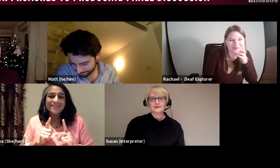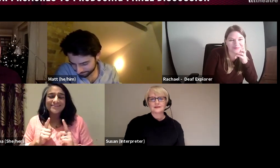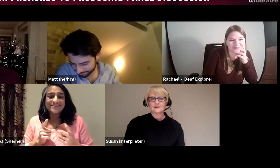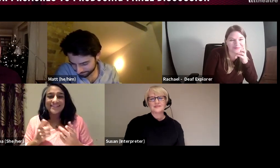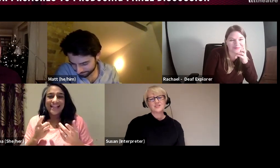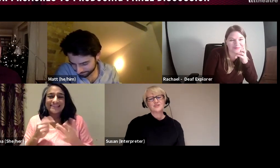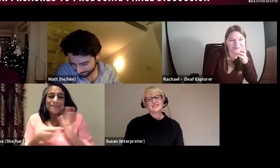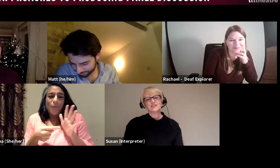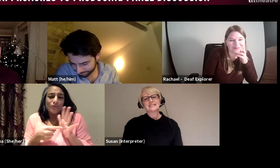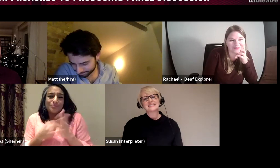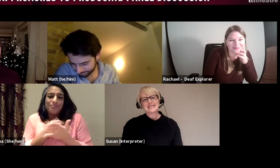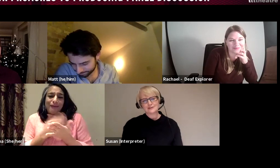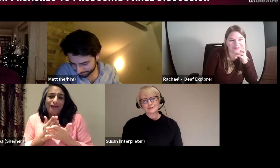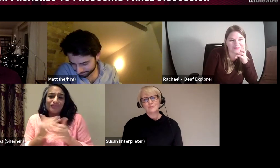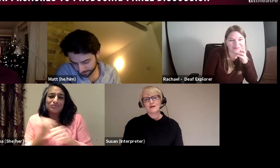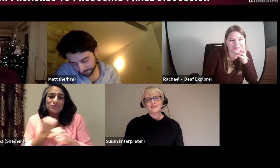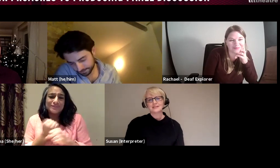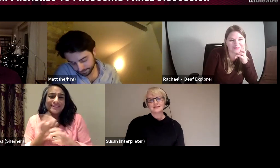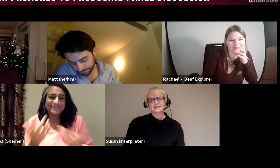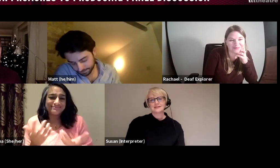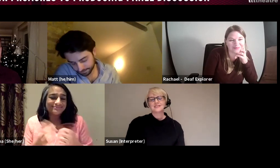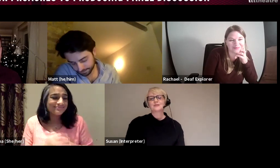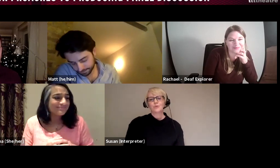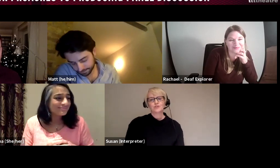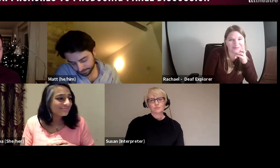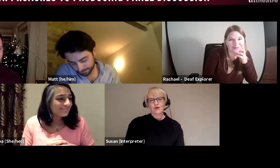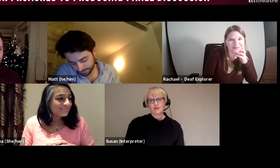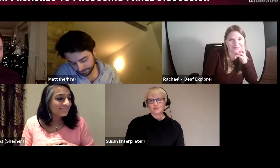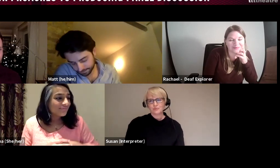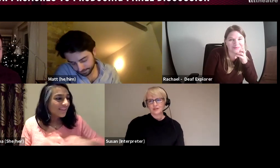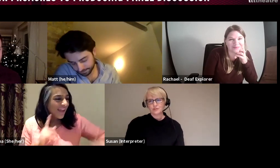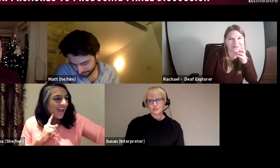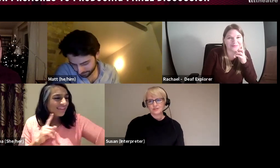And that's not essentially a skill, but it is an important part of being a producer.